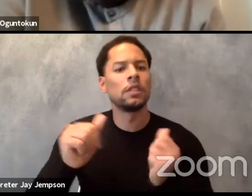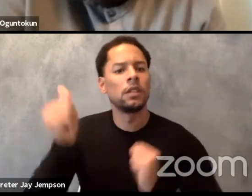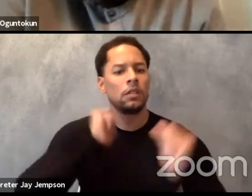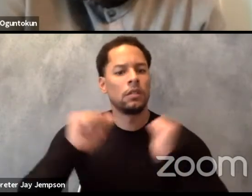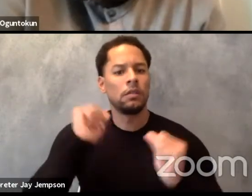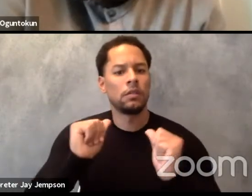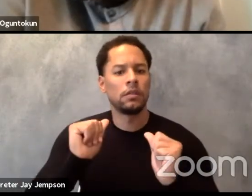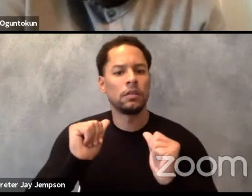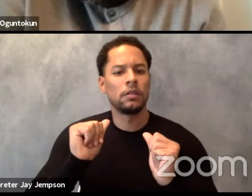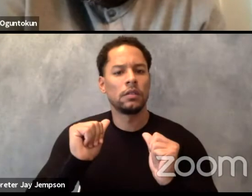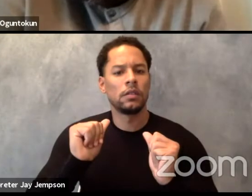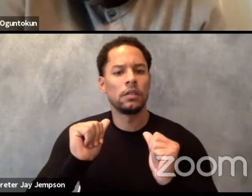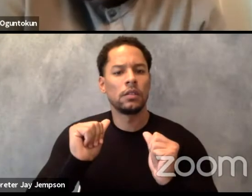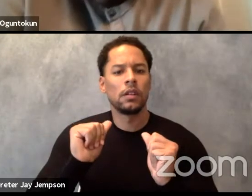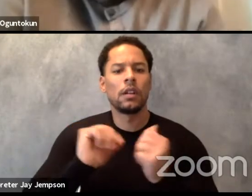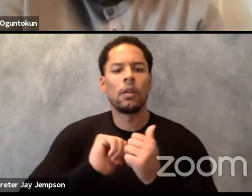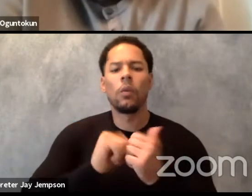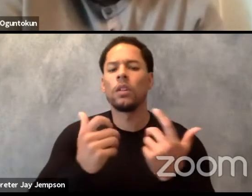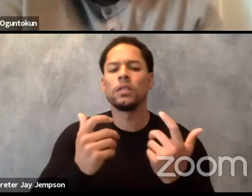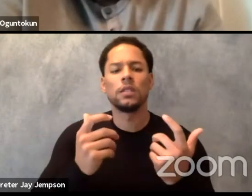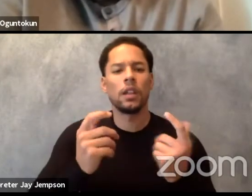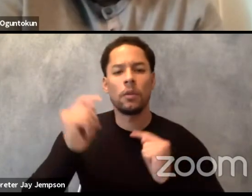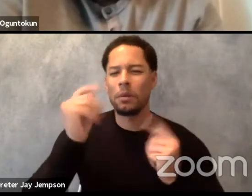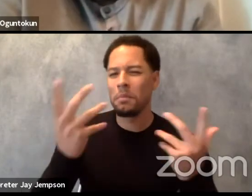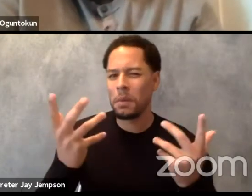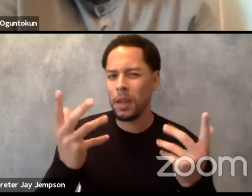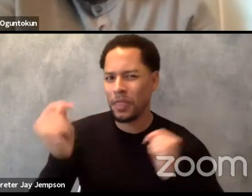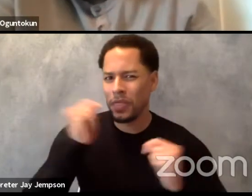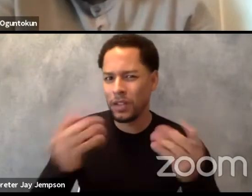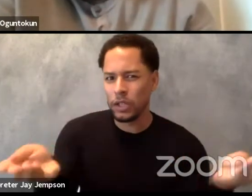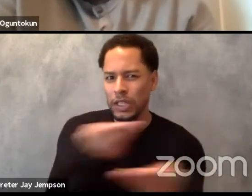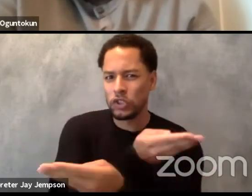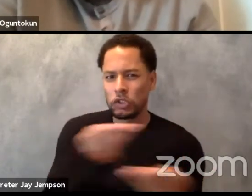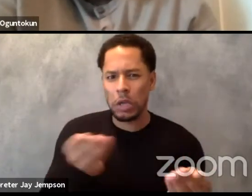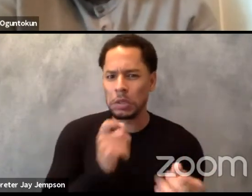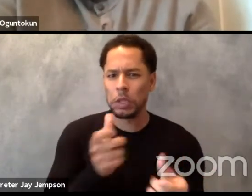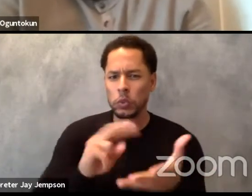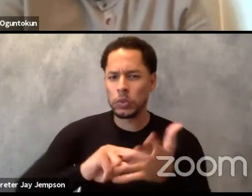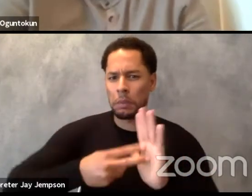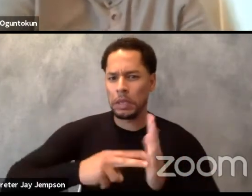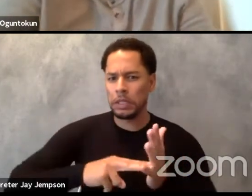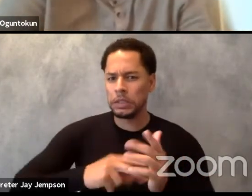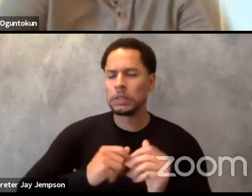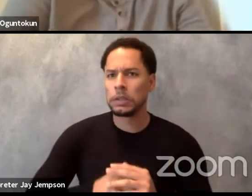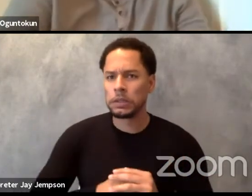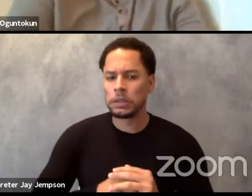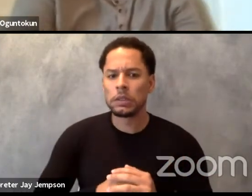performance exchange. I don't know what that is but wat I said earlier on that dramaturgy of nuance